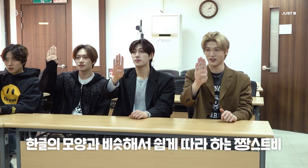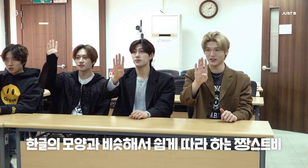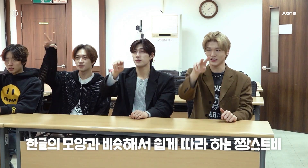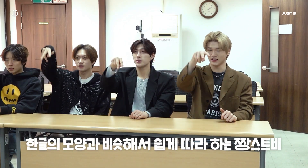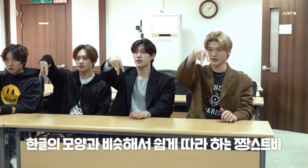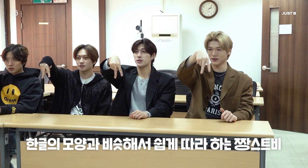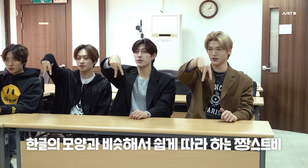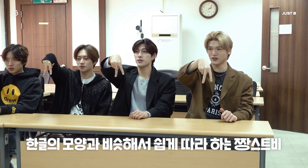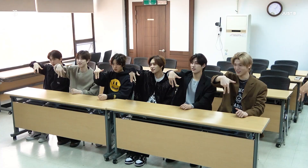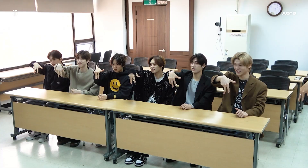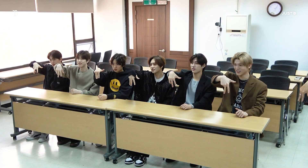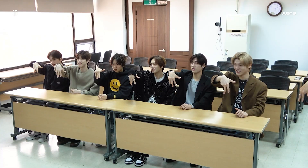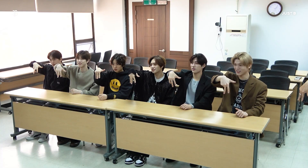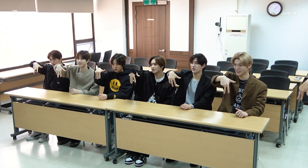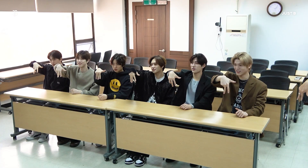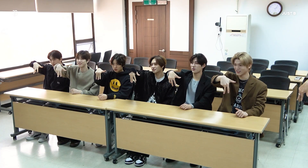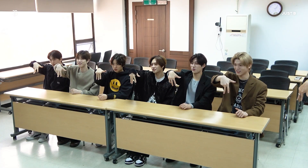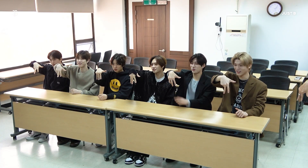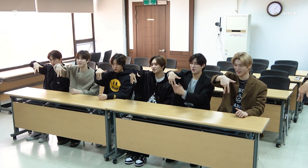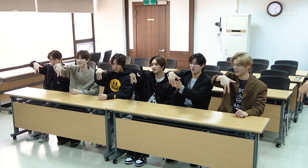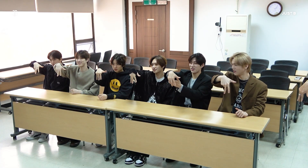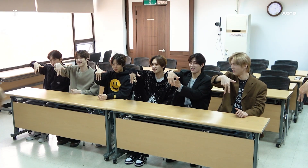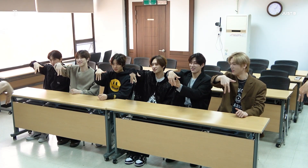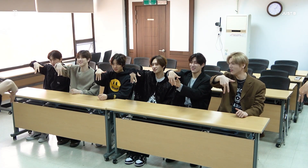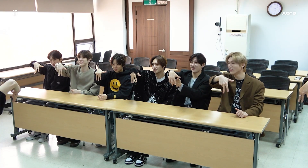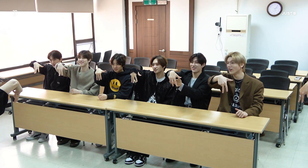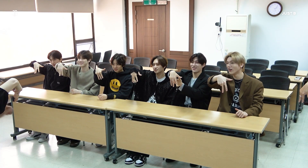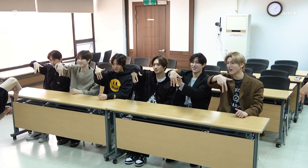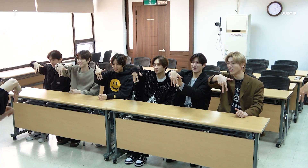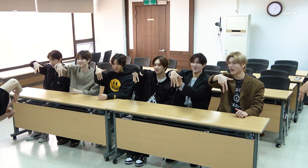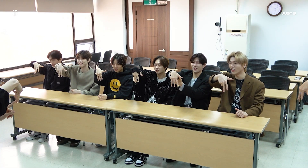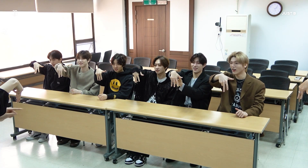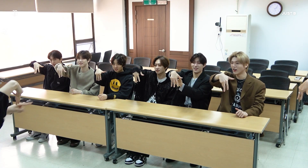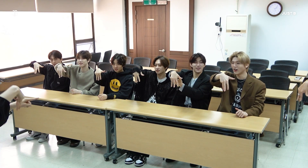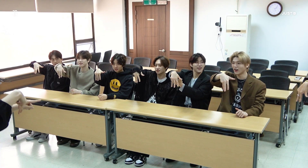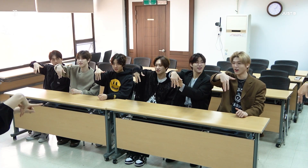S ('ㅅ') Lift another finger to make CH ('ㅊ') - How do I do this? Don't strain your fingers. Do it naturally